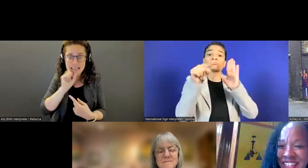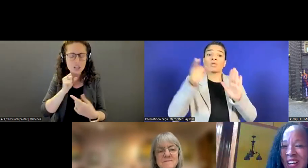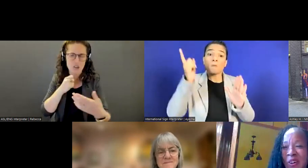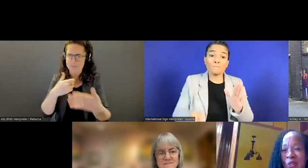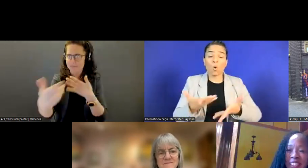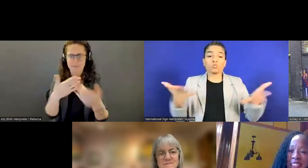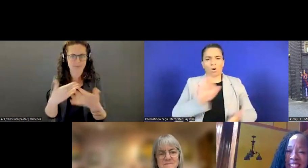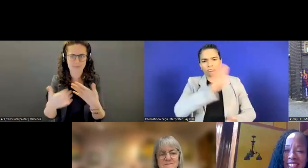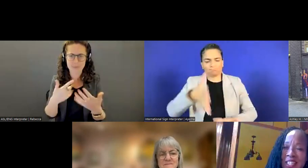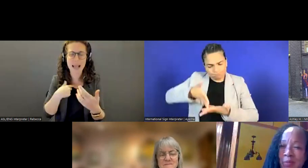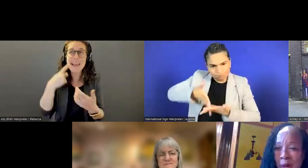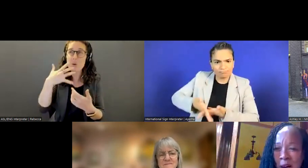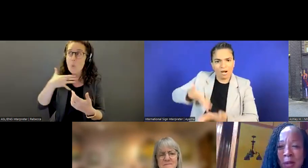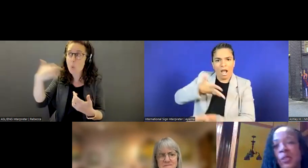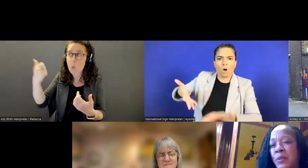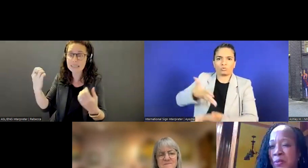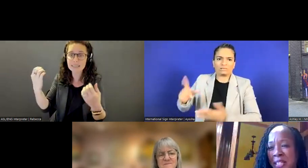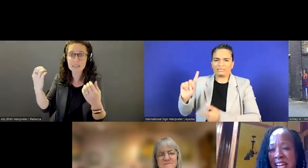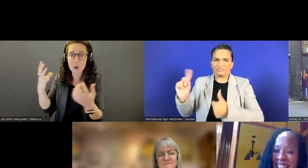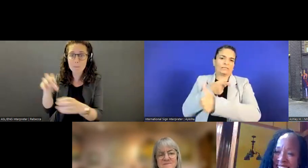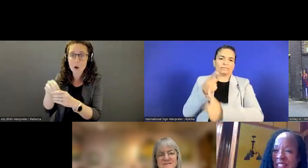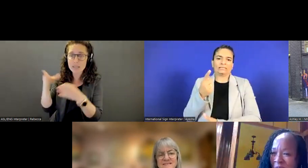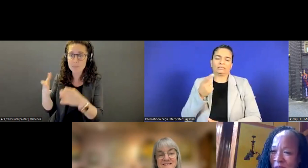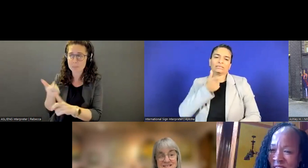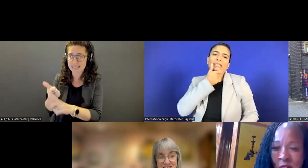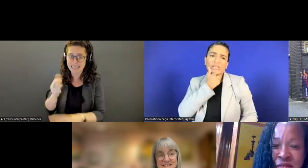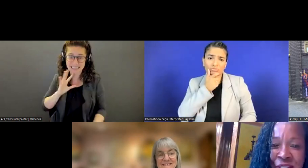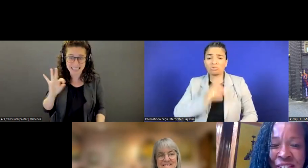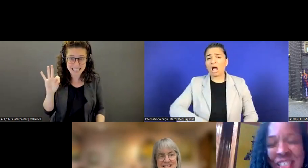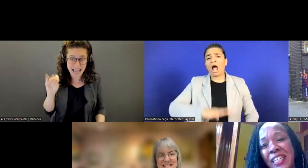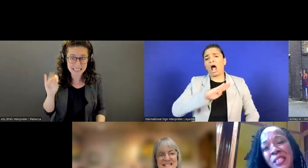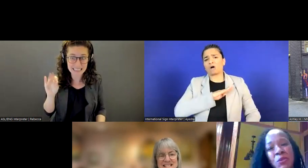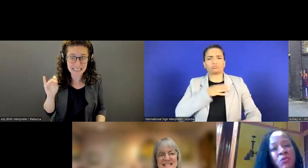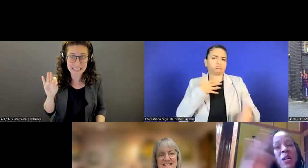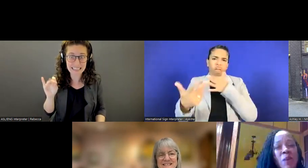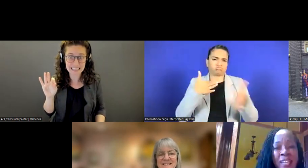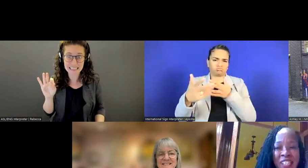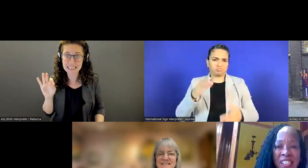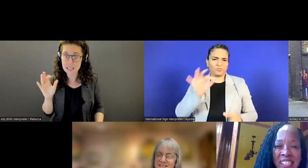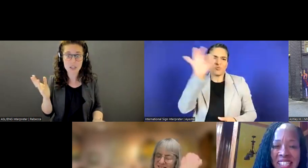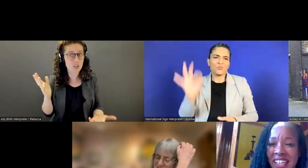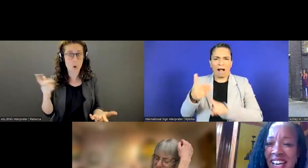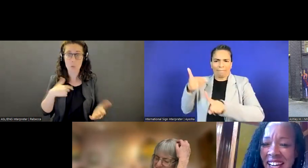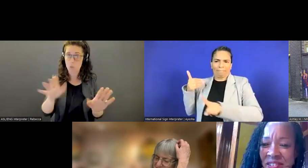I think our oldest teach abroad person was 90 years old. So I've heard.